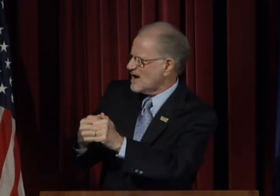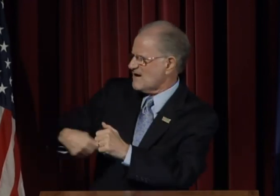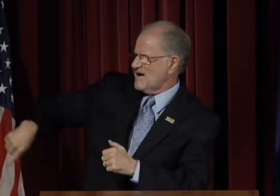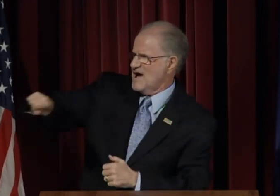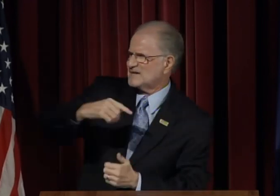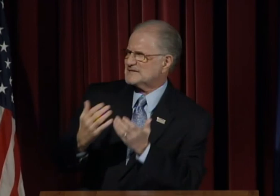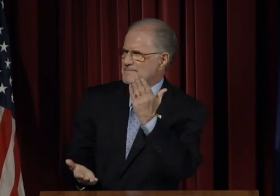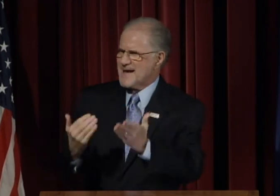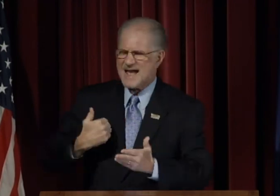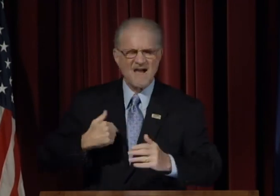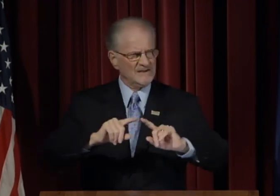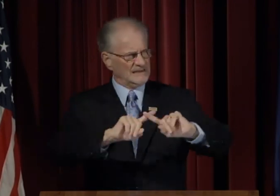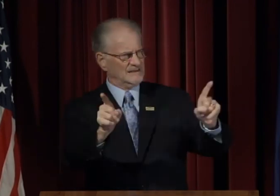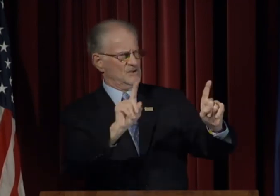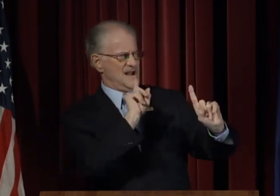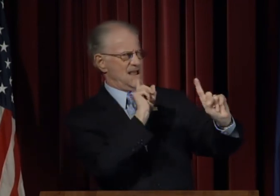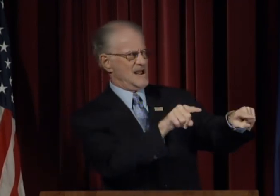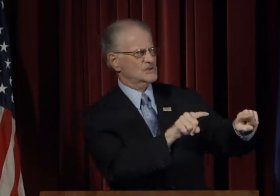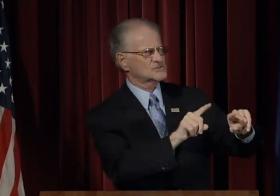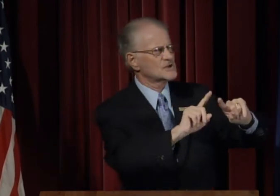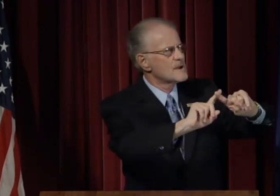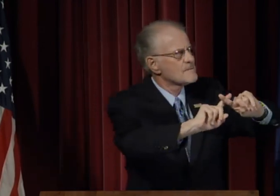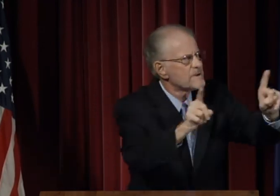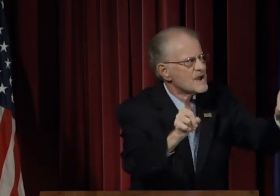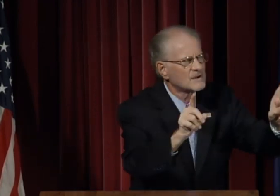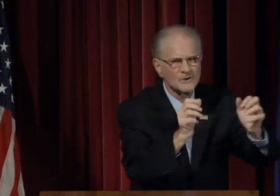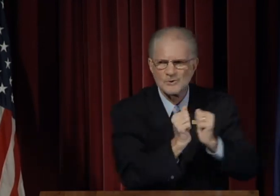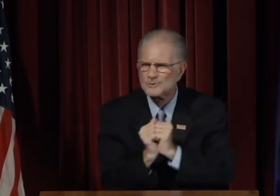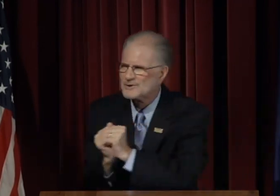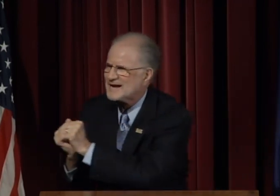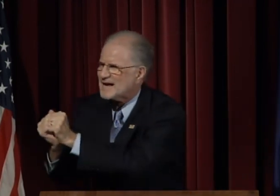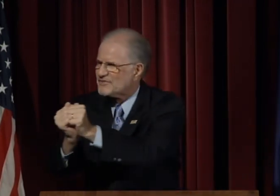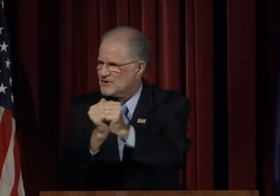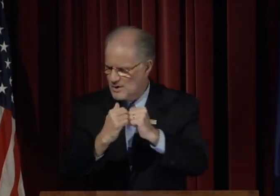Each of us may have a different answer.